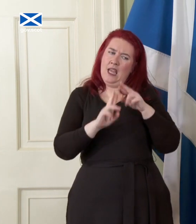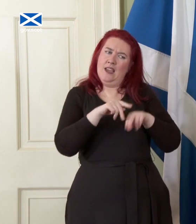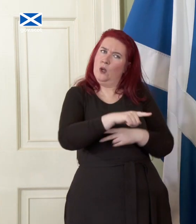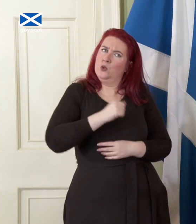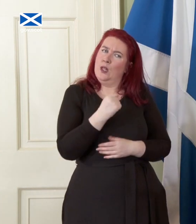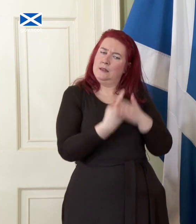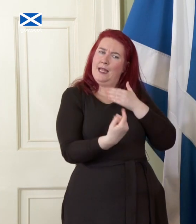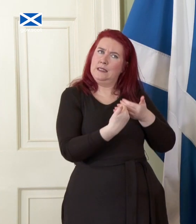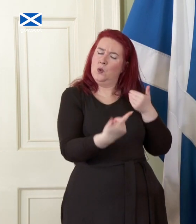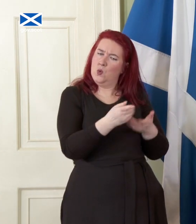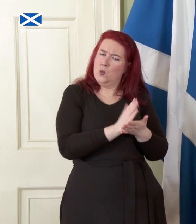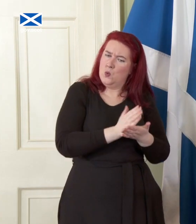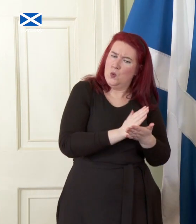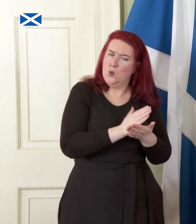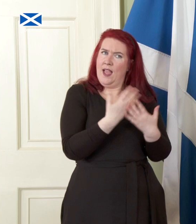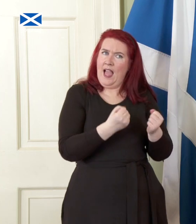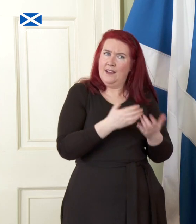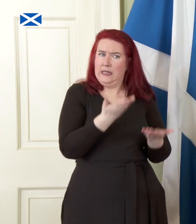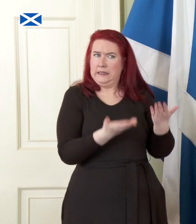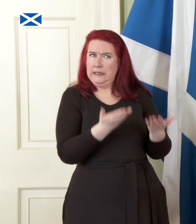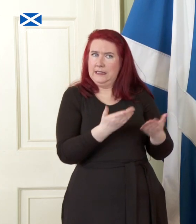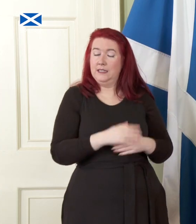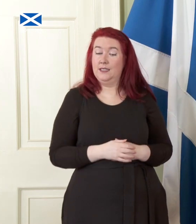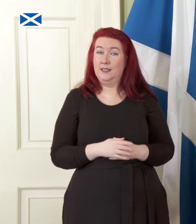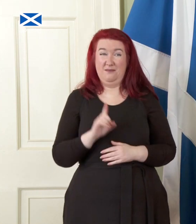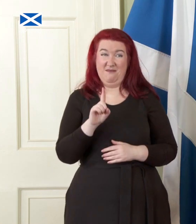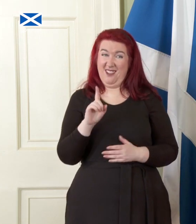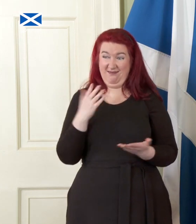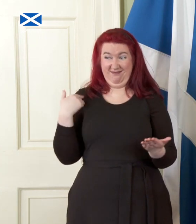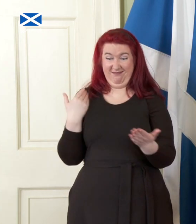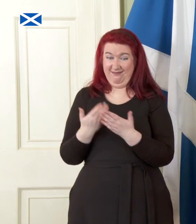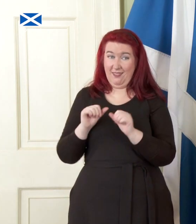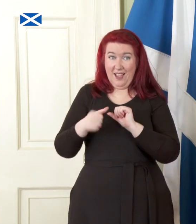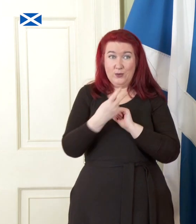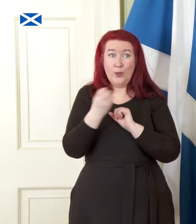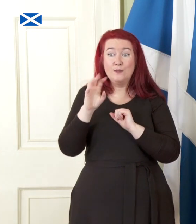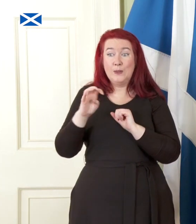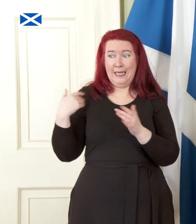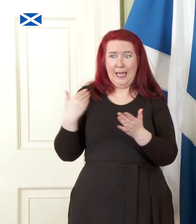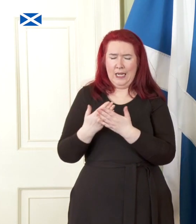the uncertainty of independence on the other. The reality in the years since has been very